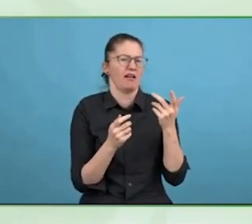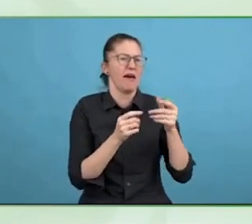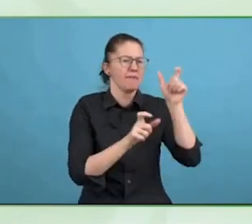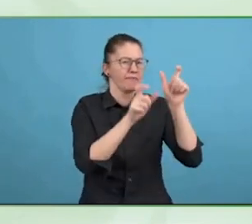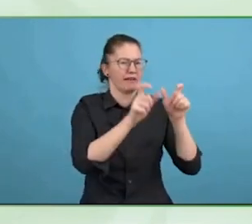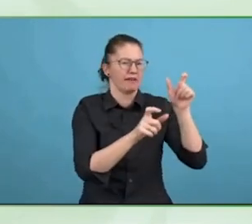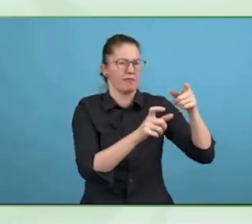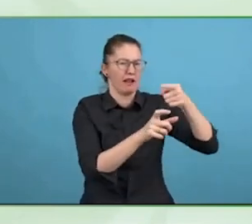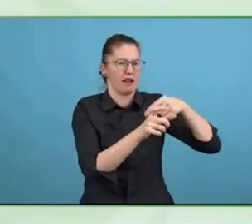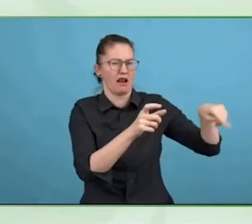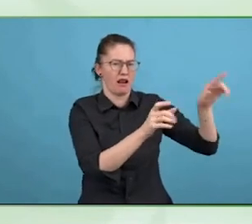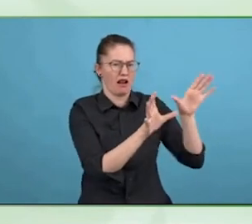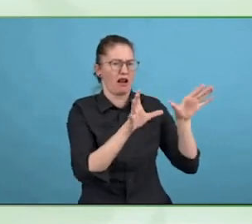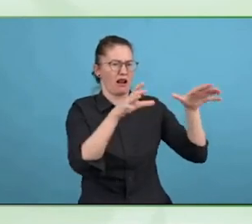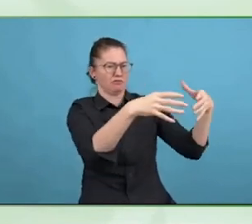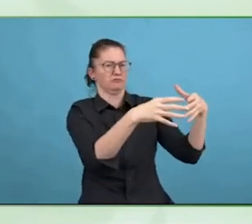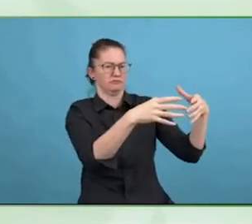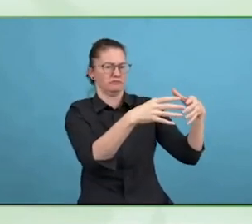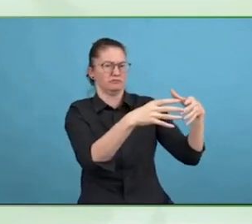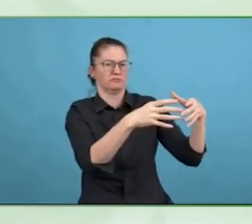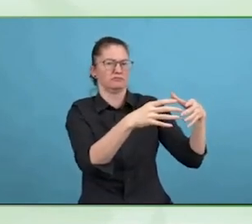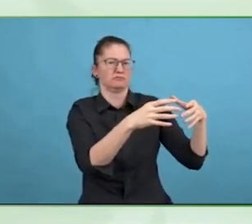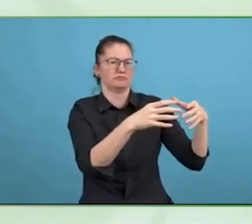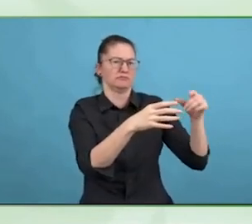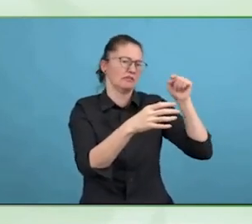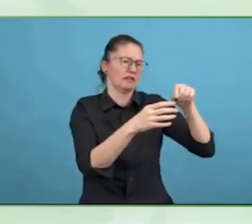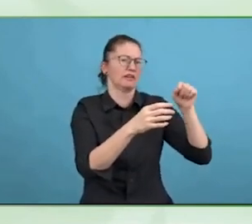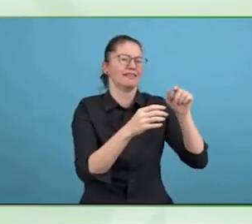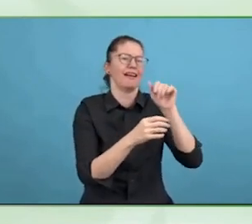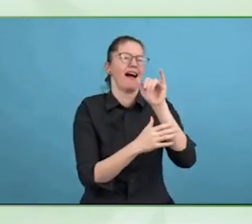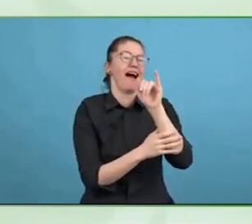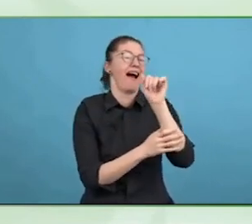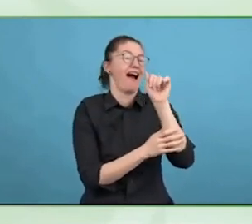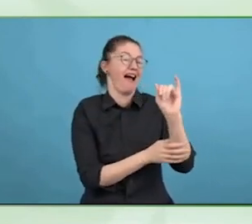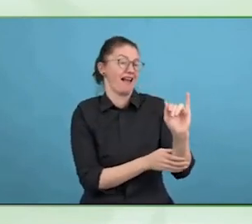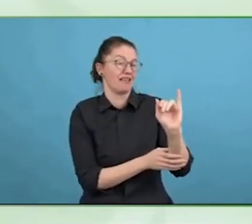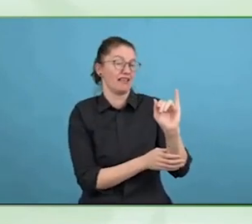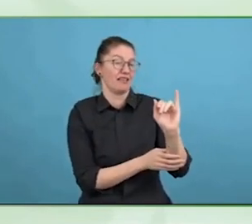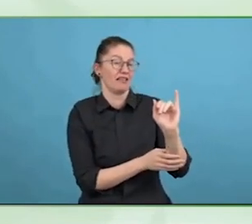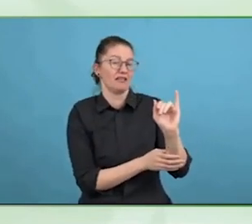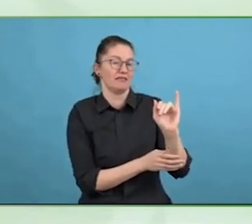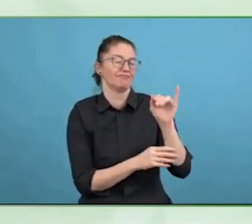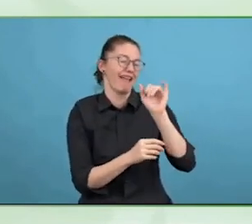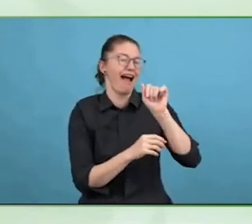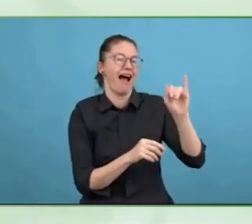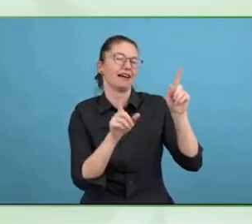We built a solution where we cleaned it up, you have pretty much